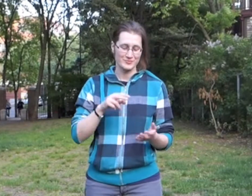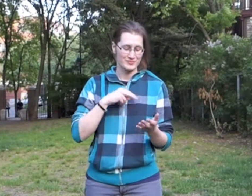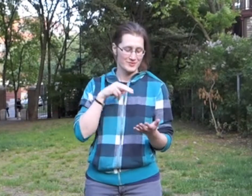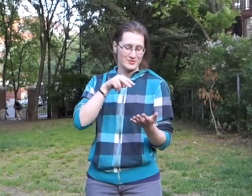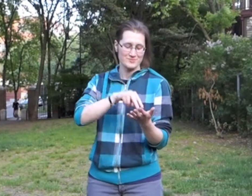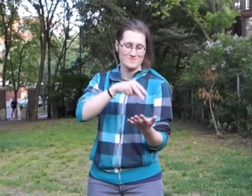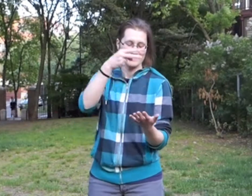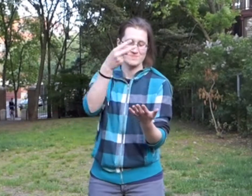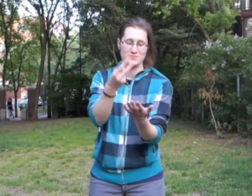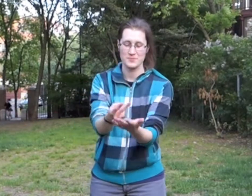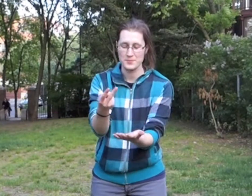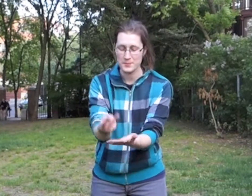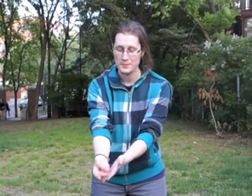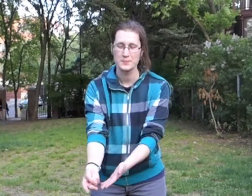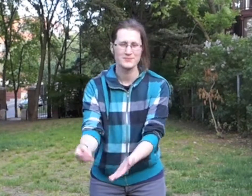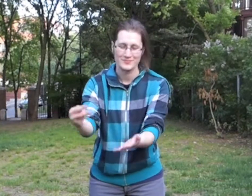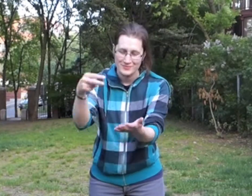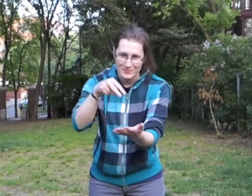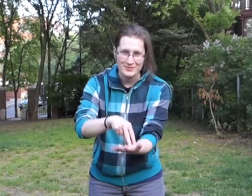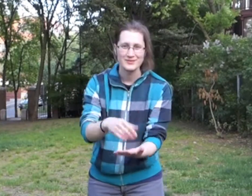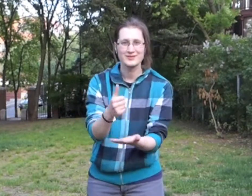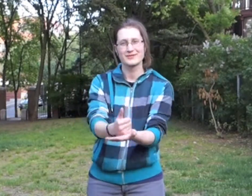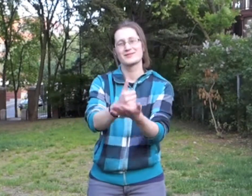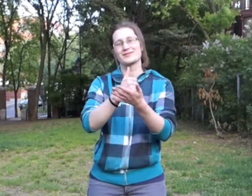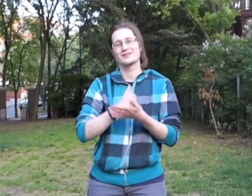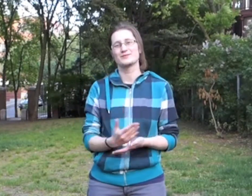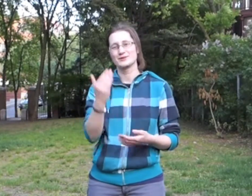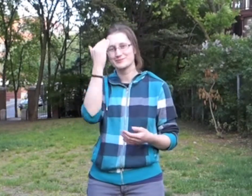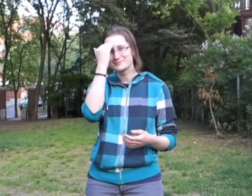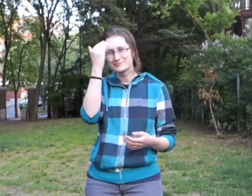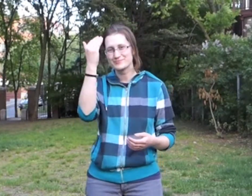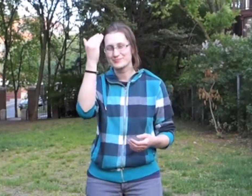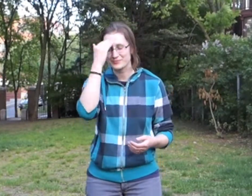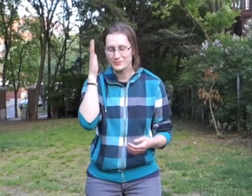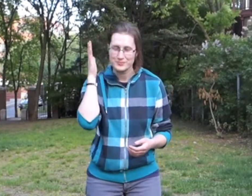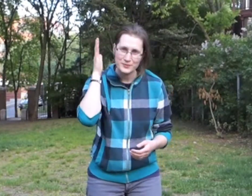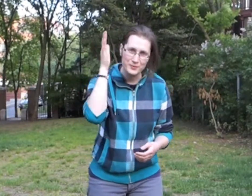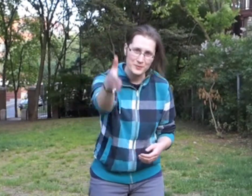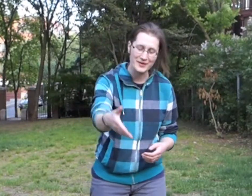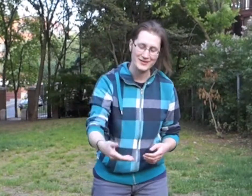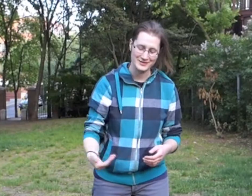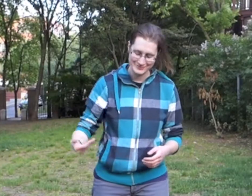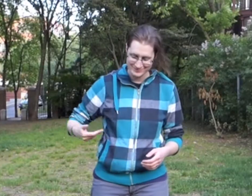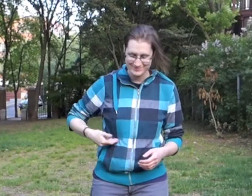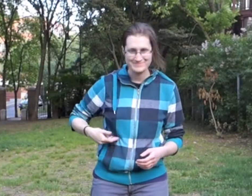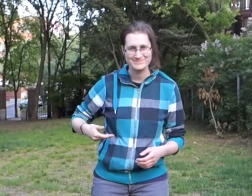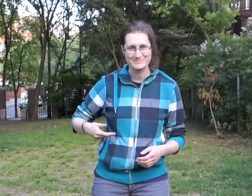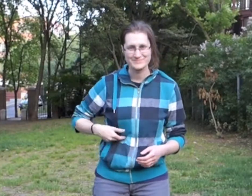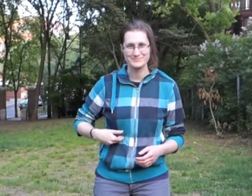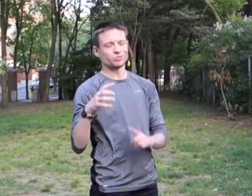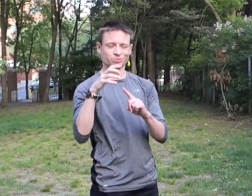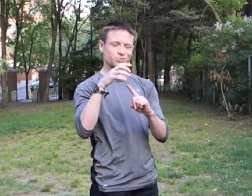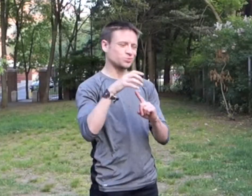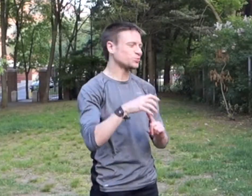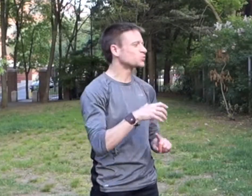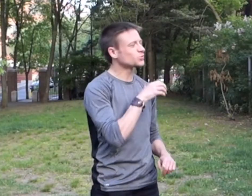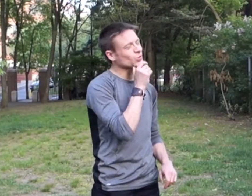You're gonna catch me, you're gonna catch if I fall Down, down, down